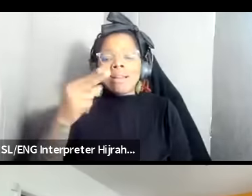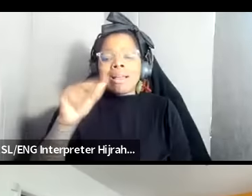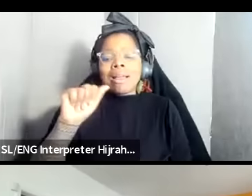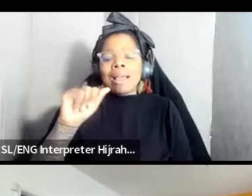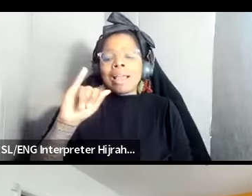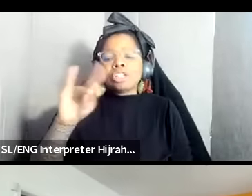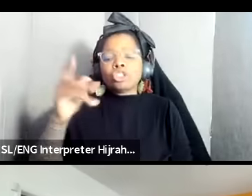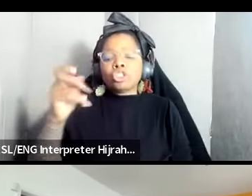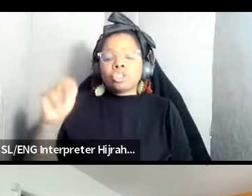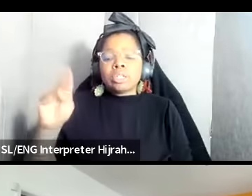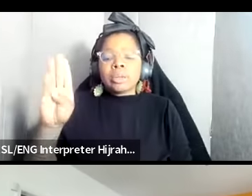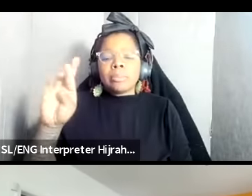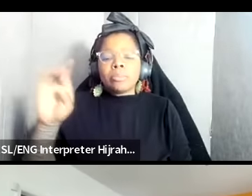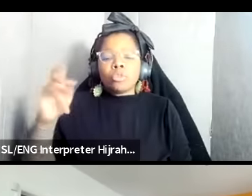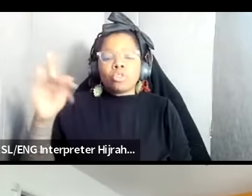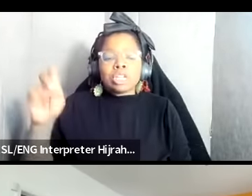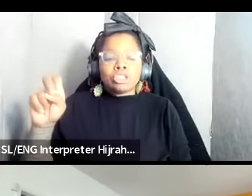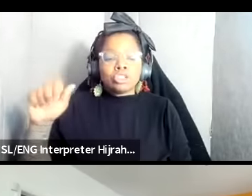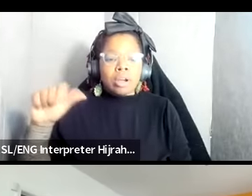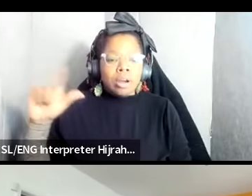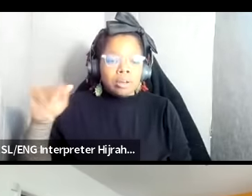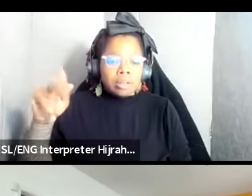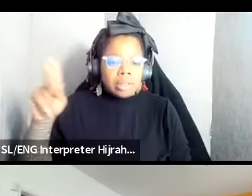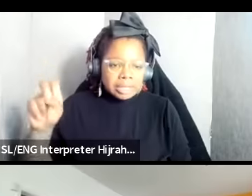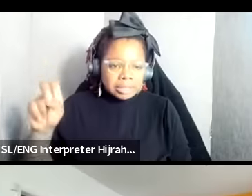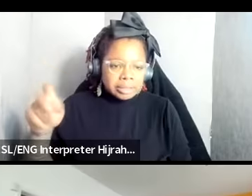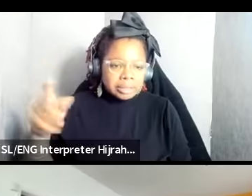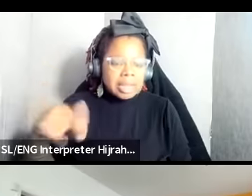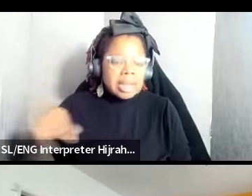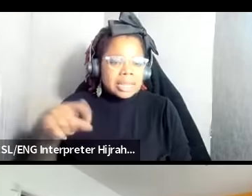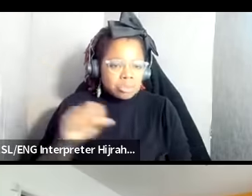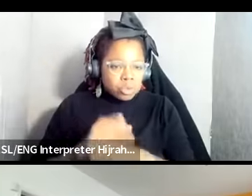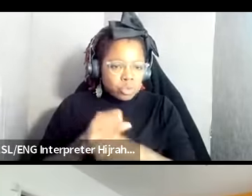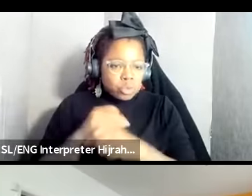so they're at they're at the great intersection of the Haitian diaspora throughout the Western